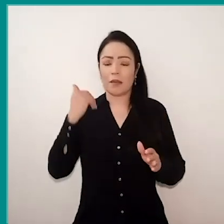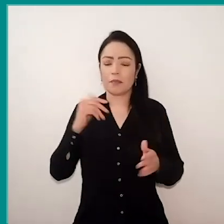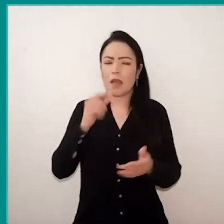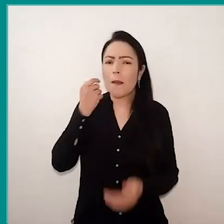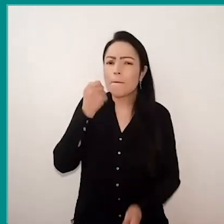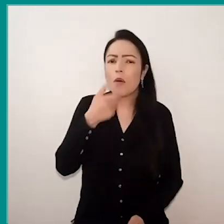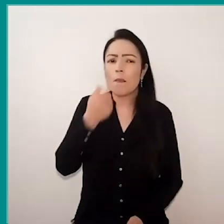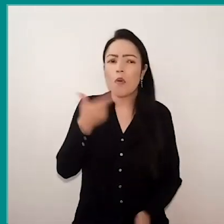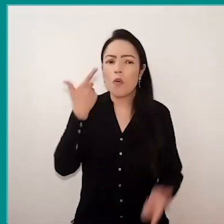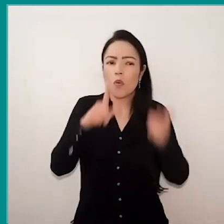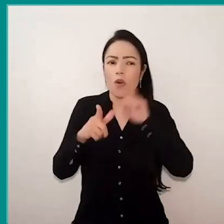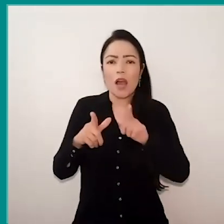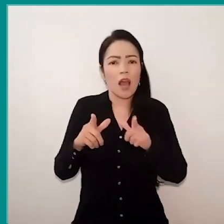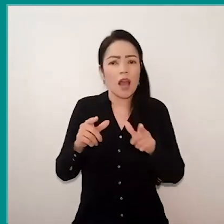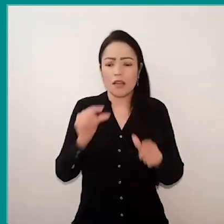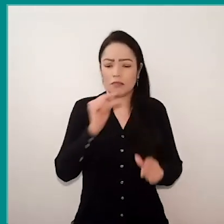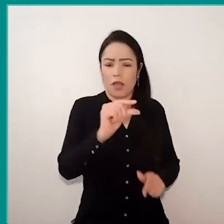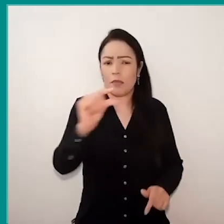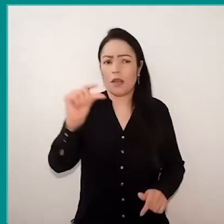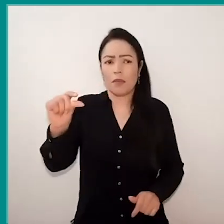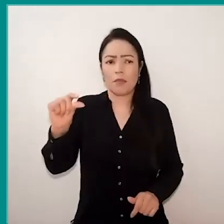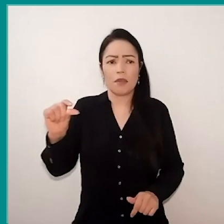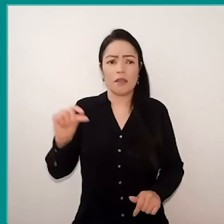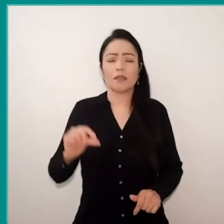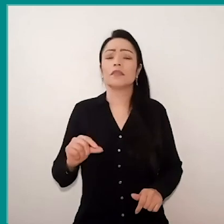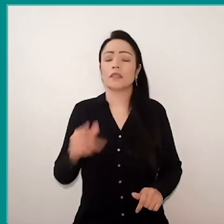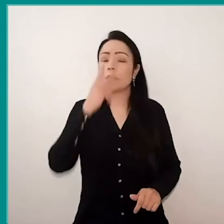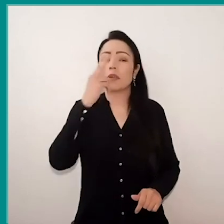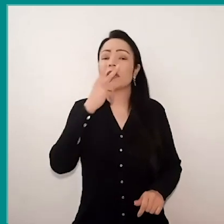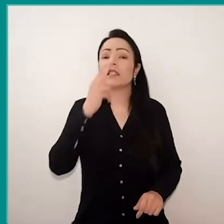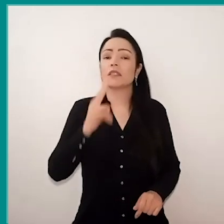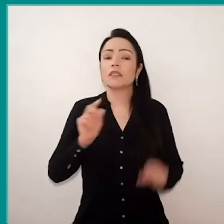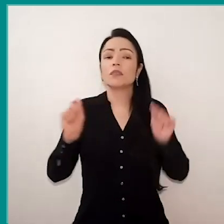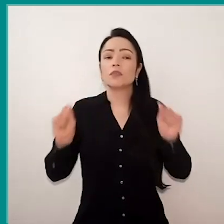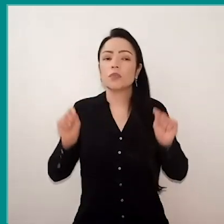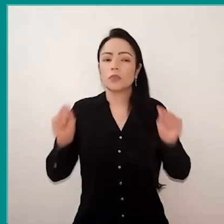arrive drooped, even because it seems to me that there is no interest